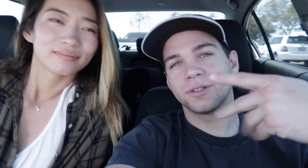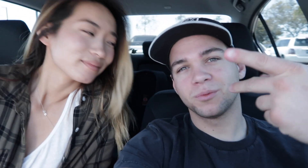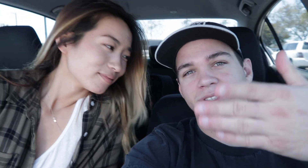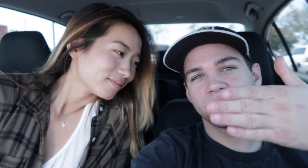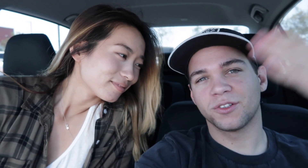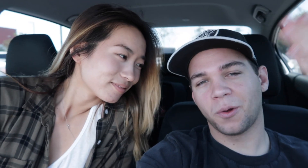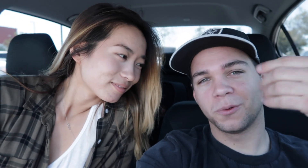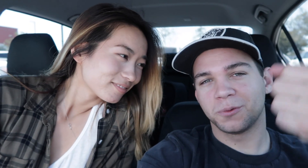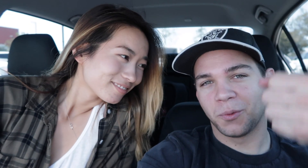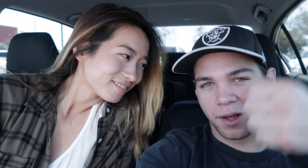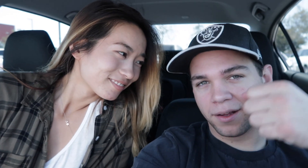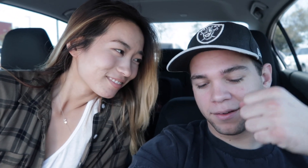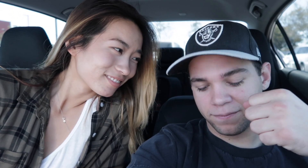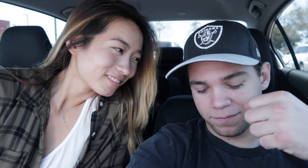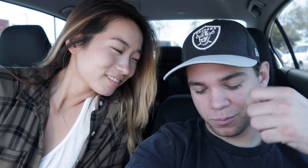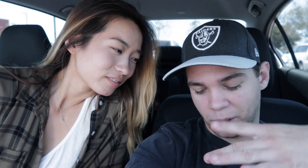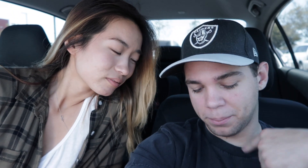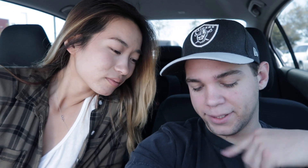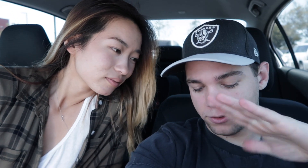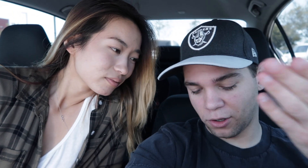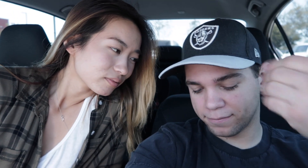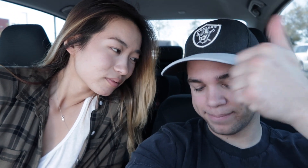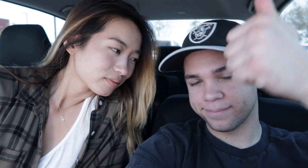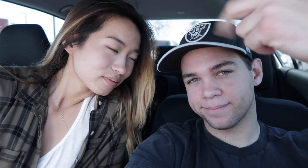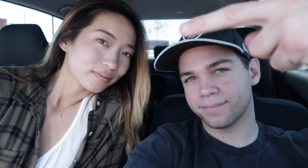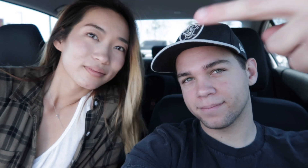So Anyways we're gonna go drive and drop me off